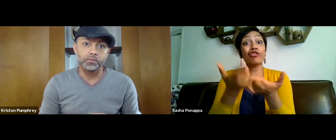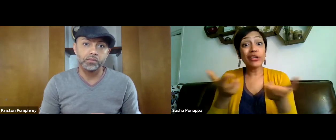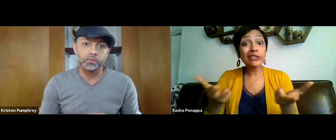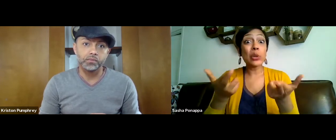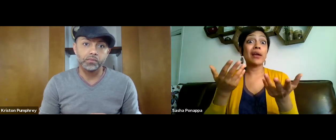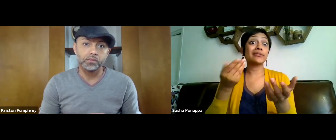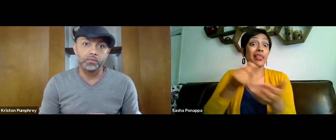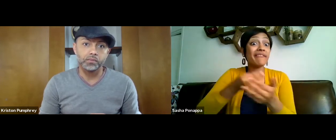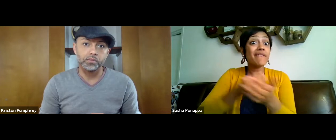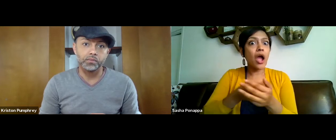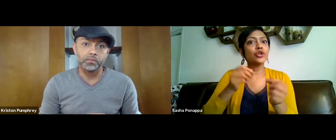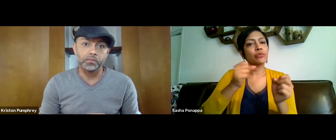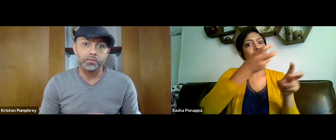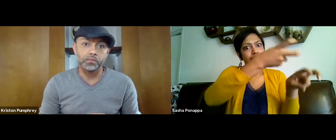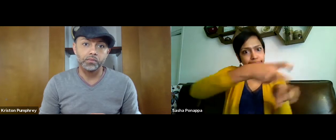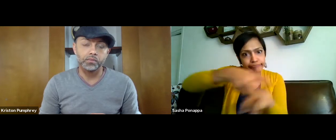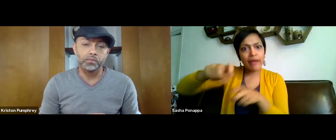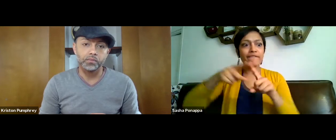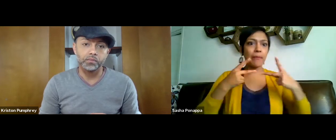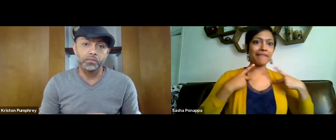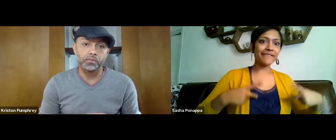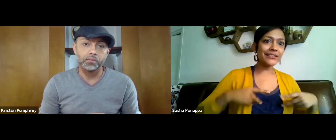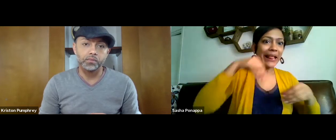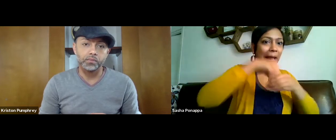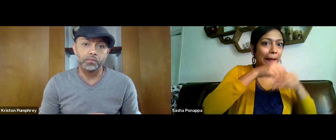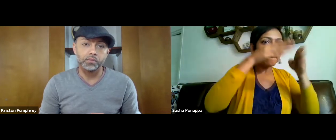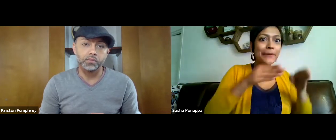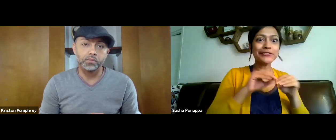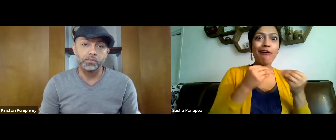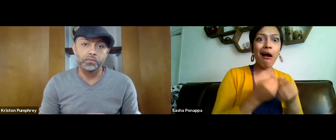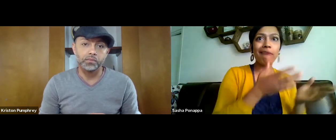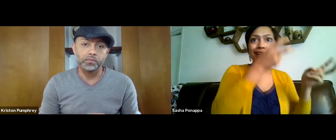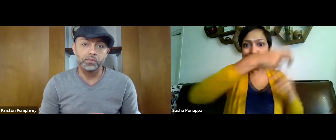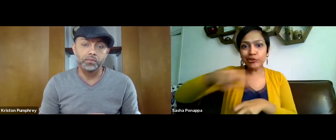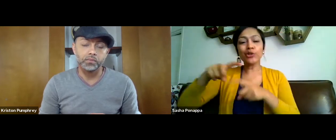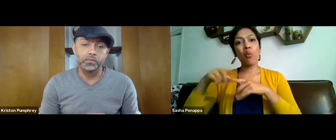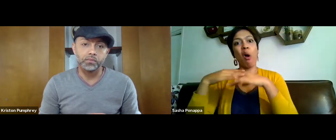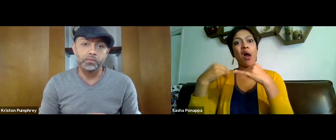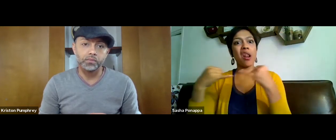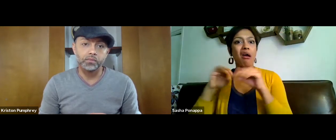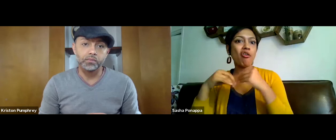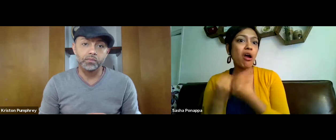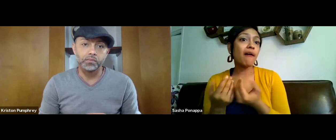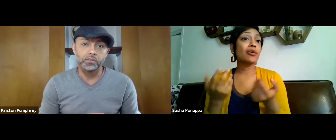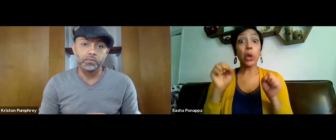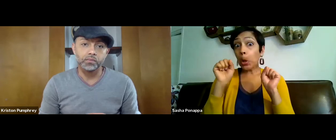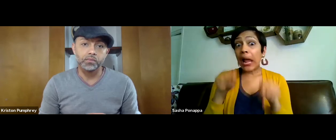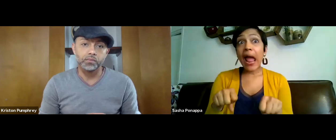and help give you the resources needed so that those funds can transfer from, help you transfer from a physical presence